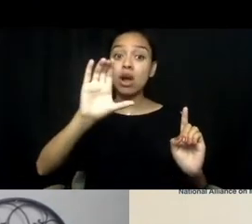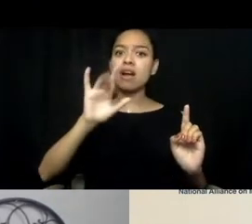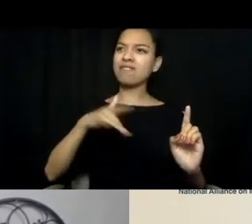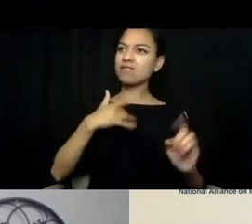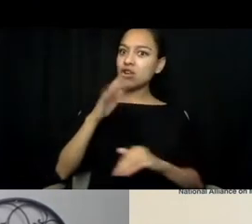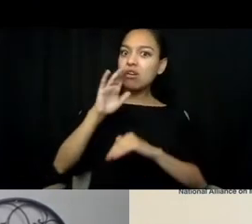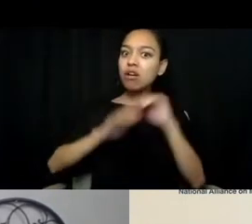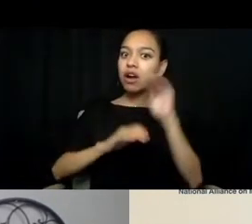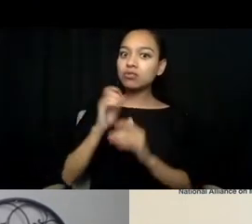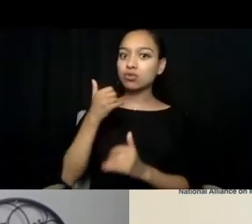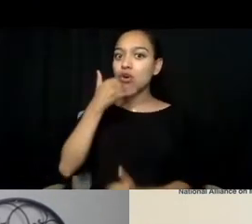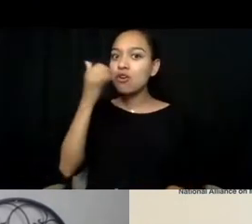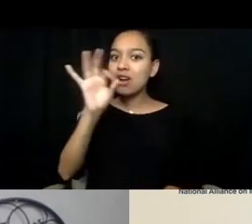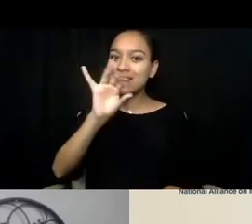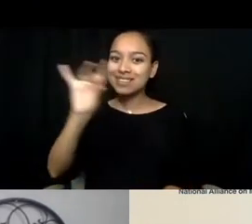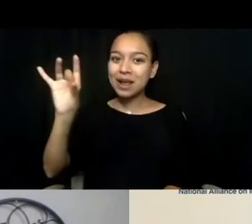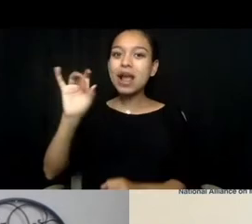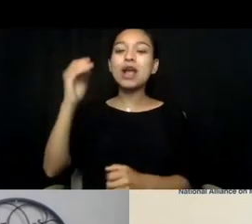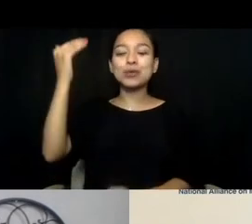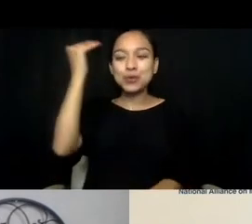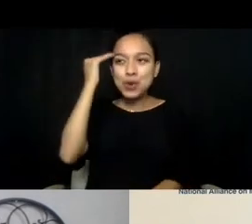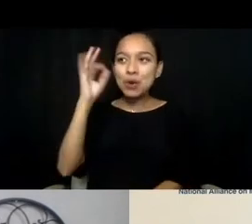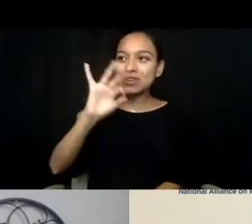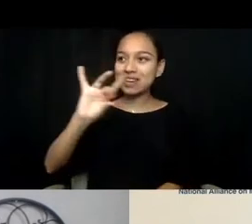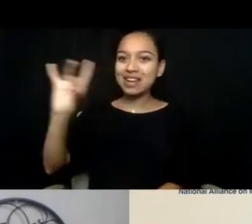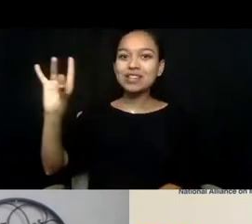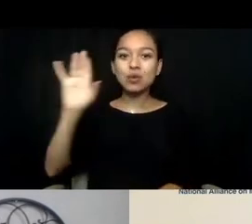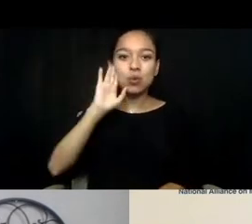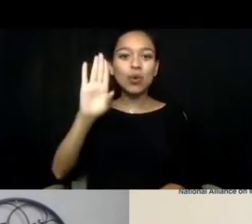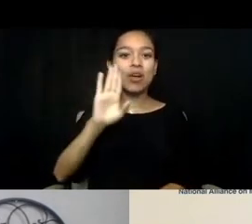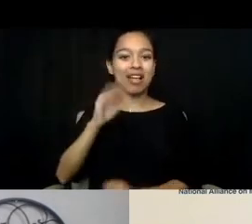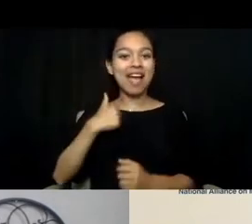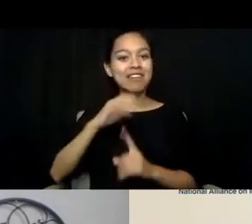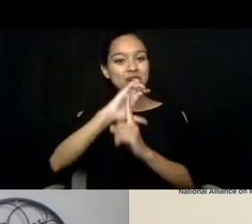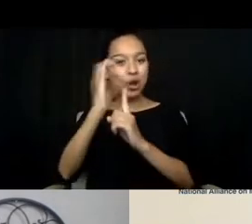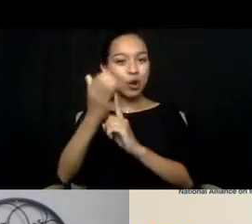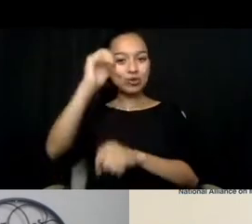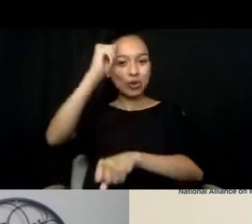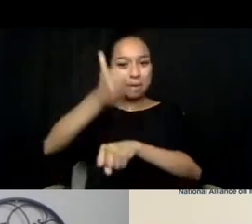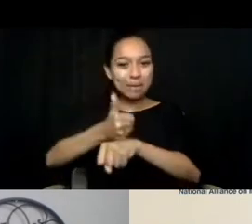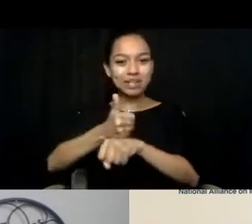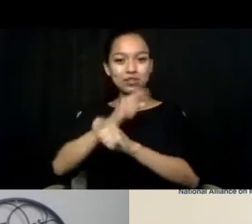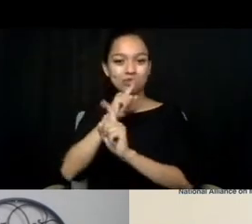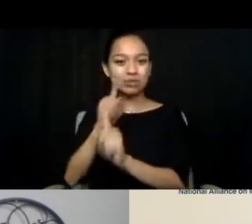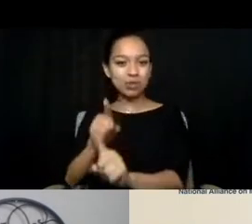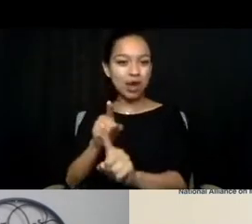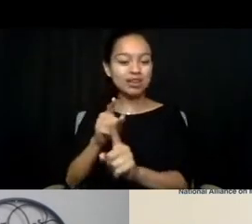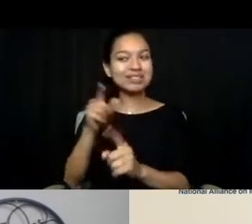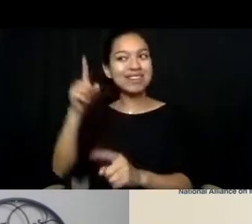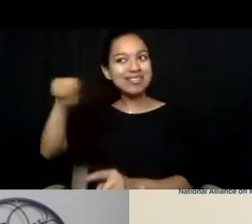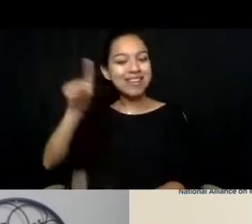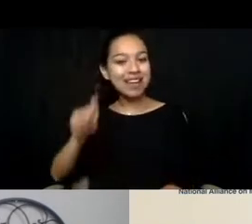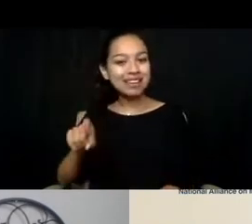will be the culturally responsive response that they need. You know, that question is giving me chills.